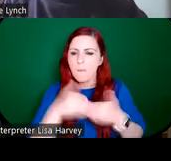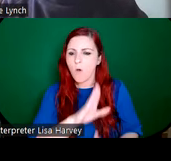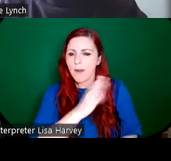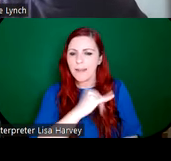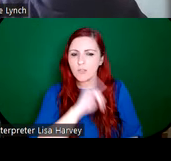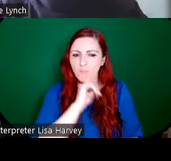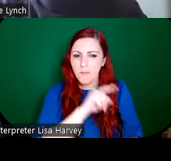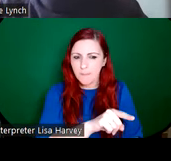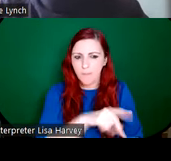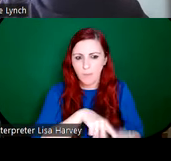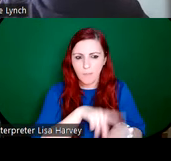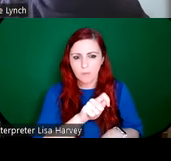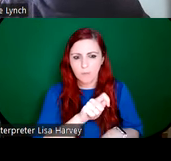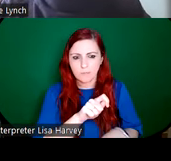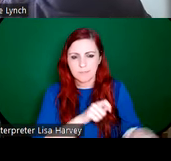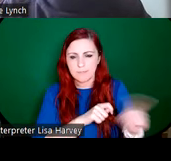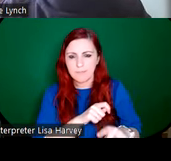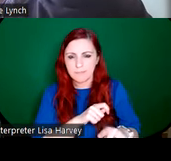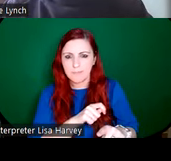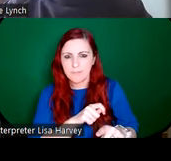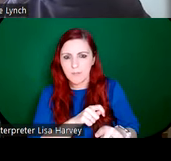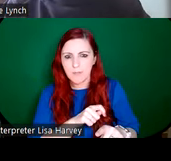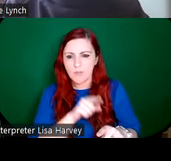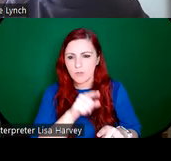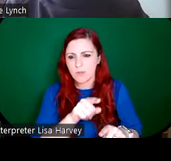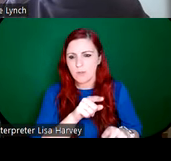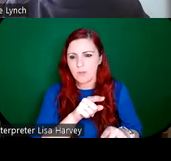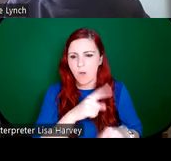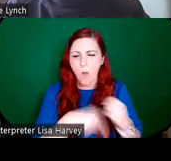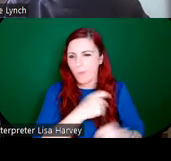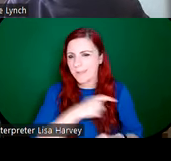with Belfast. She always considered herself to be a Belfast woman. It was where